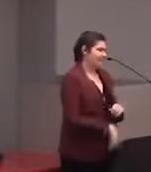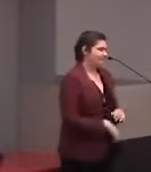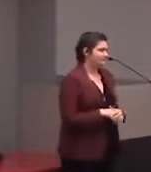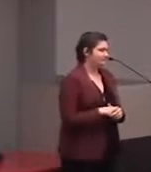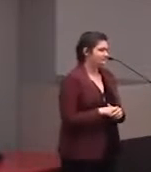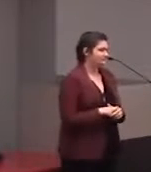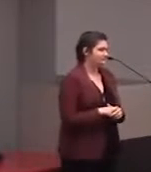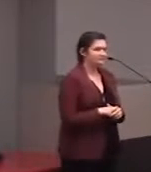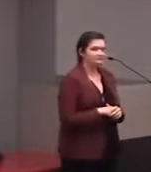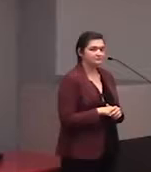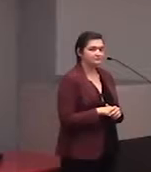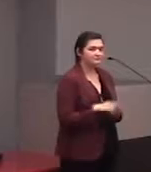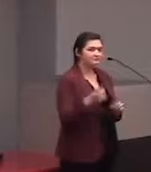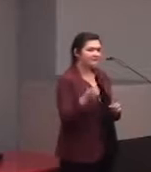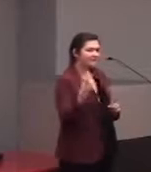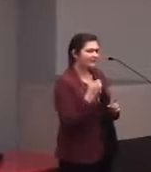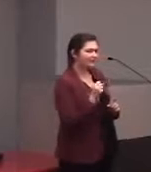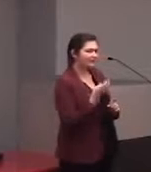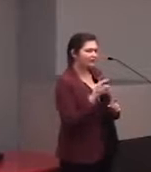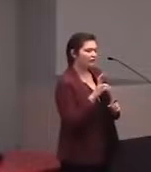but like an expert systems (speaker trails off).